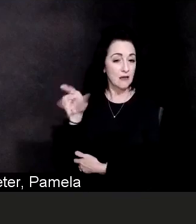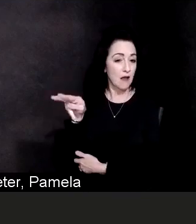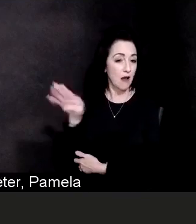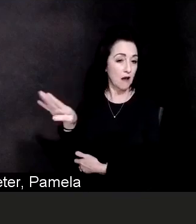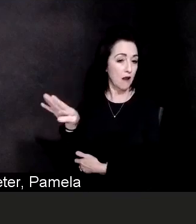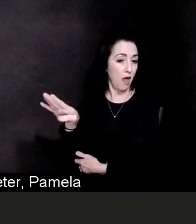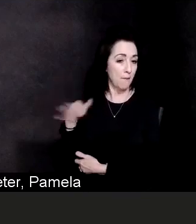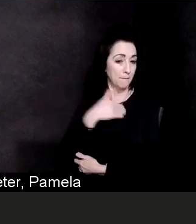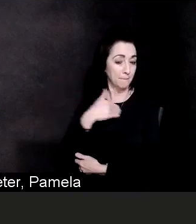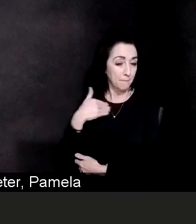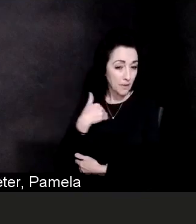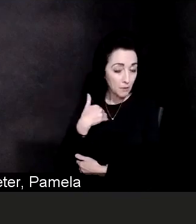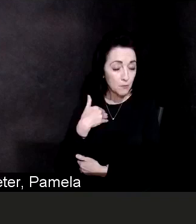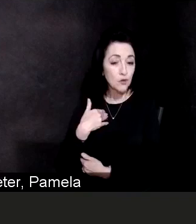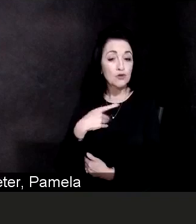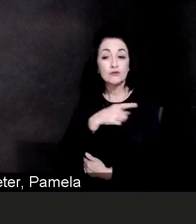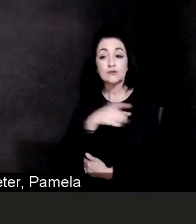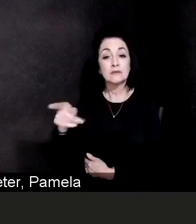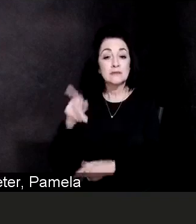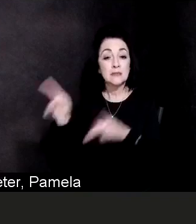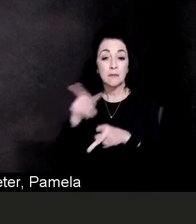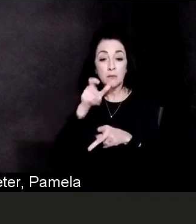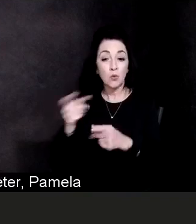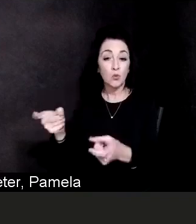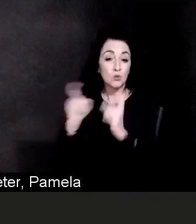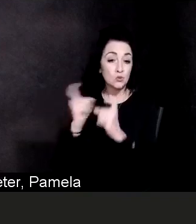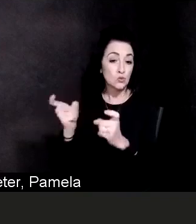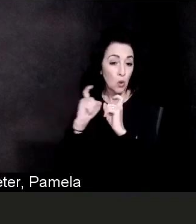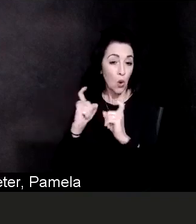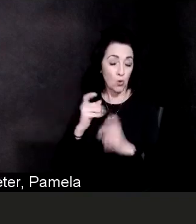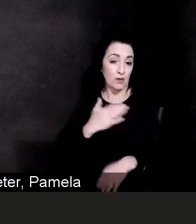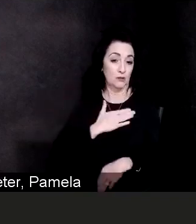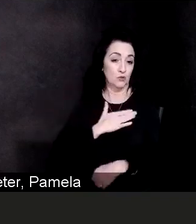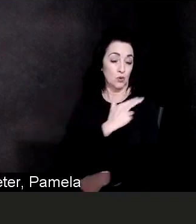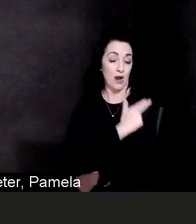throughout this entire pandemic. That said, we need your help.